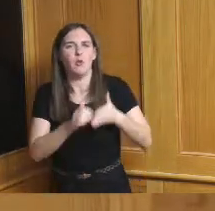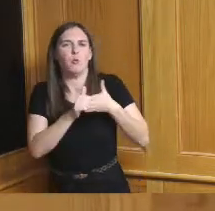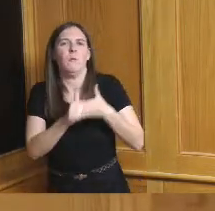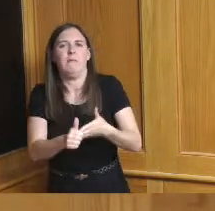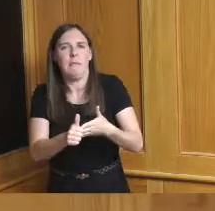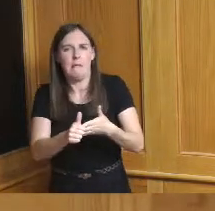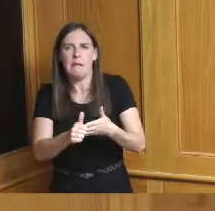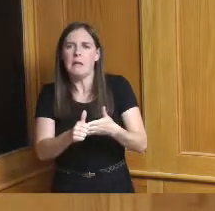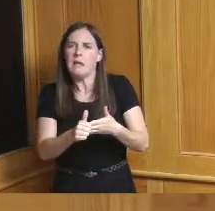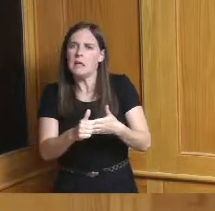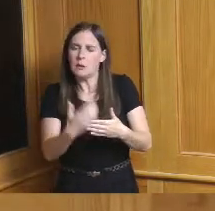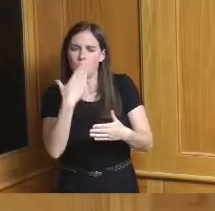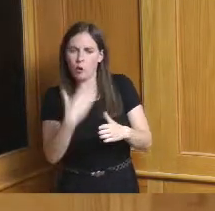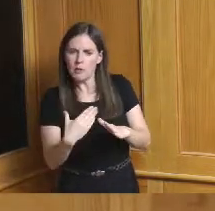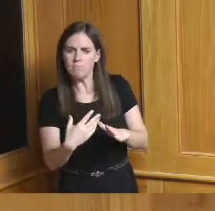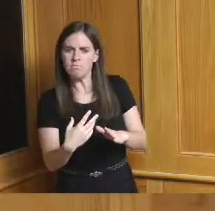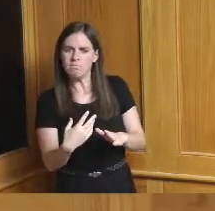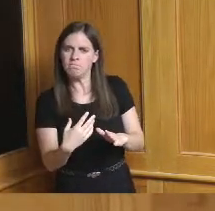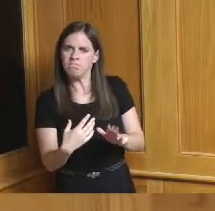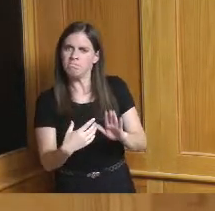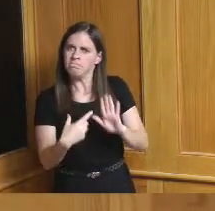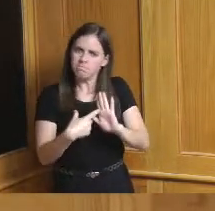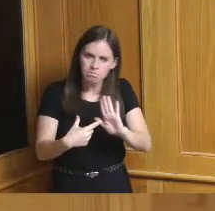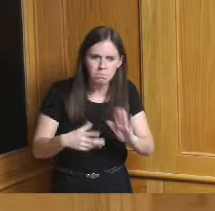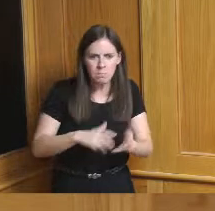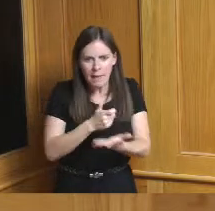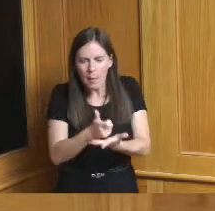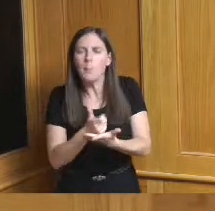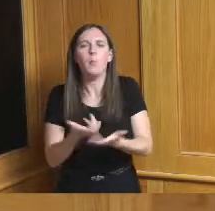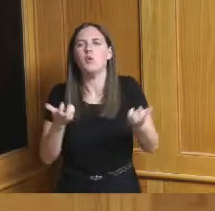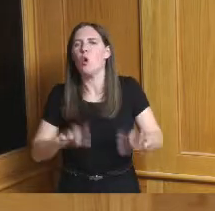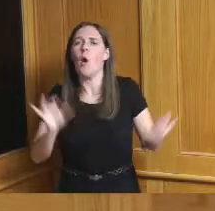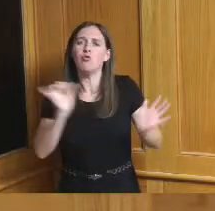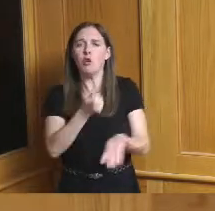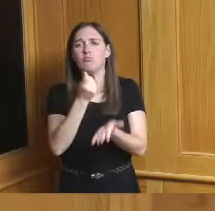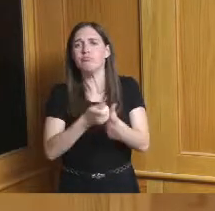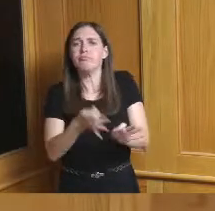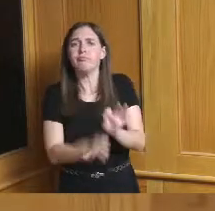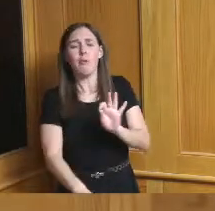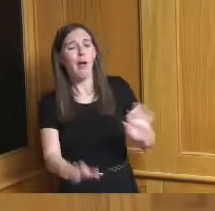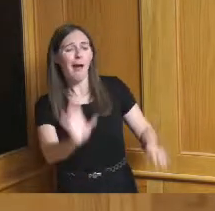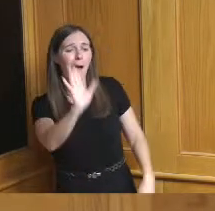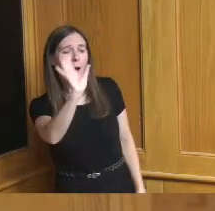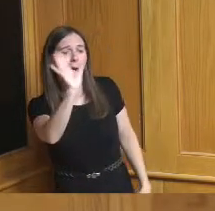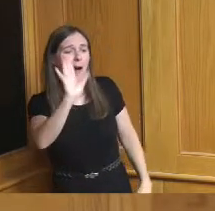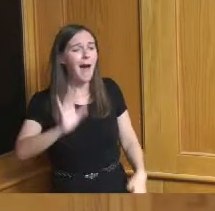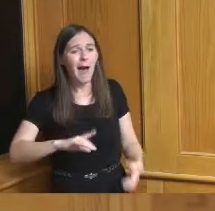we're just we slap on our logo and you know when you're there wave your hand we want to play a